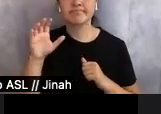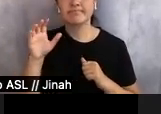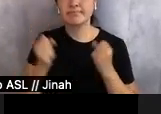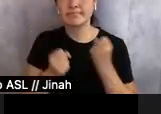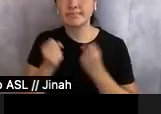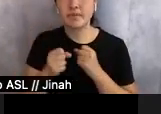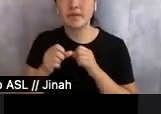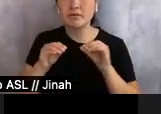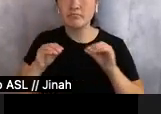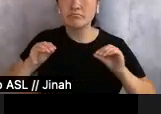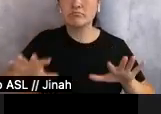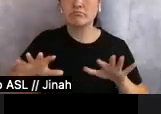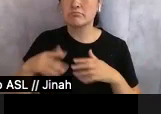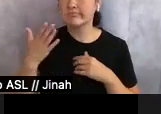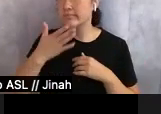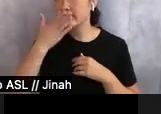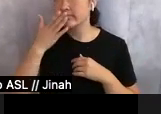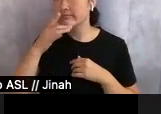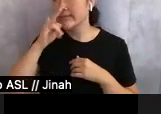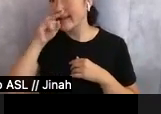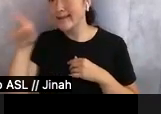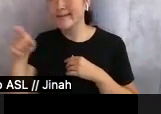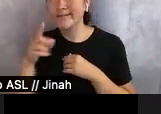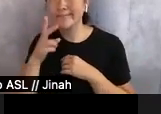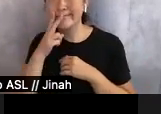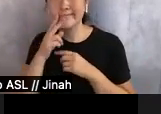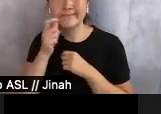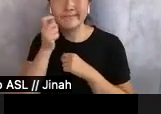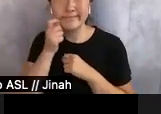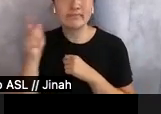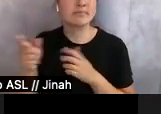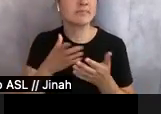must be smoking weed. The grass was wet in some places. She could smell the mud.